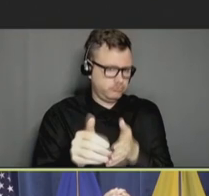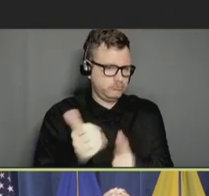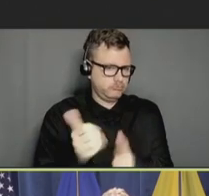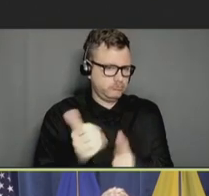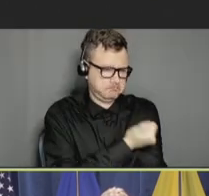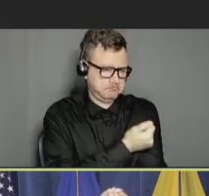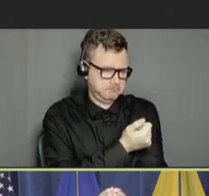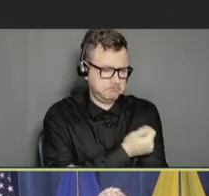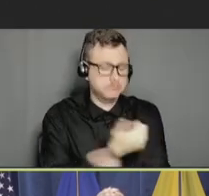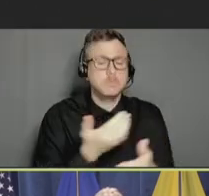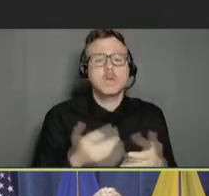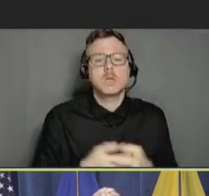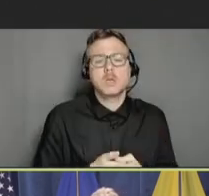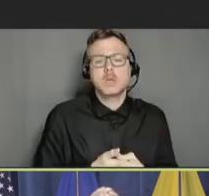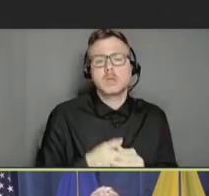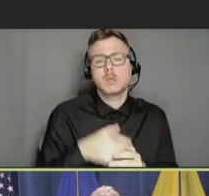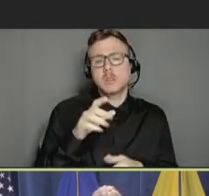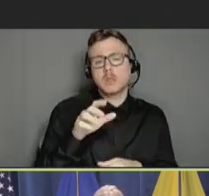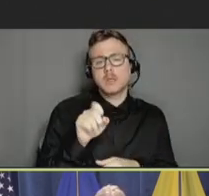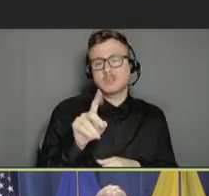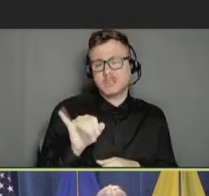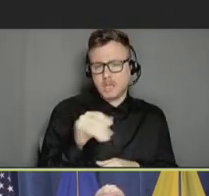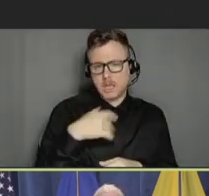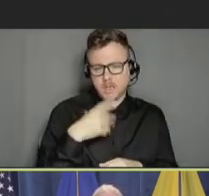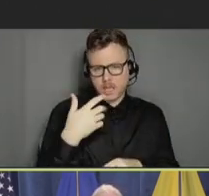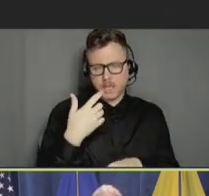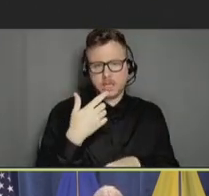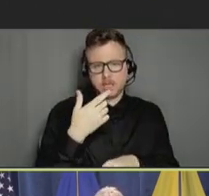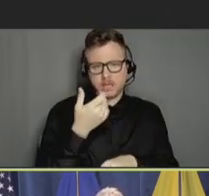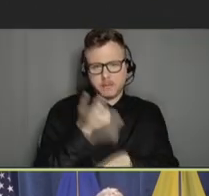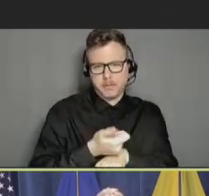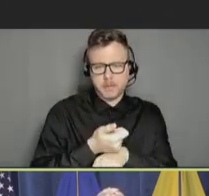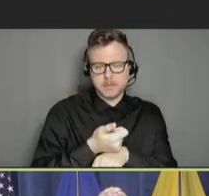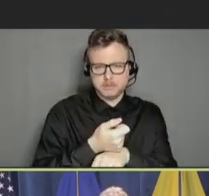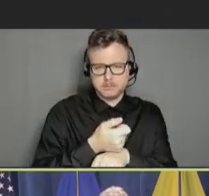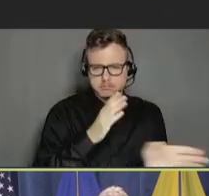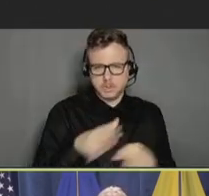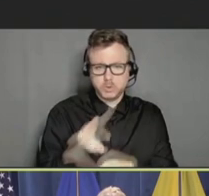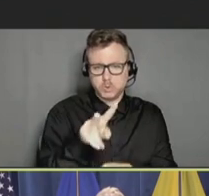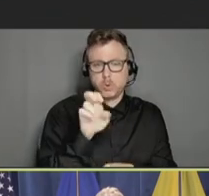The STI Federal Implementation Plan highlights more than 200 actions that federal stakeholders